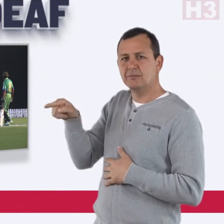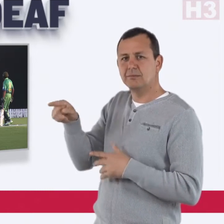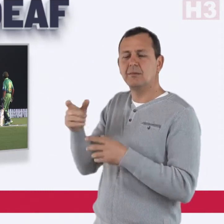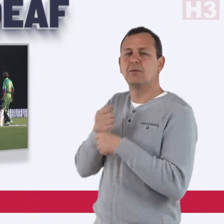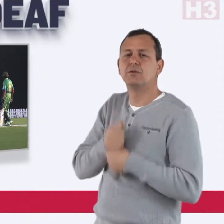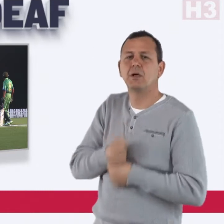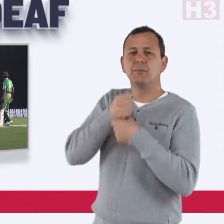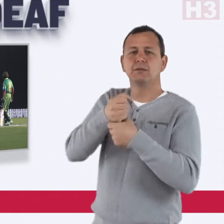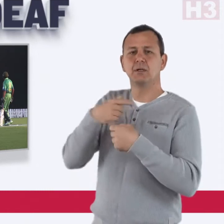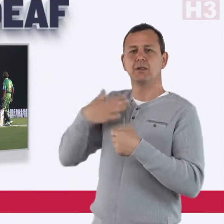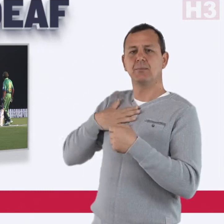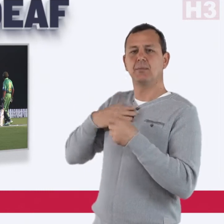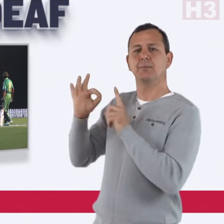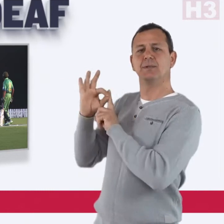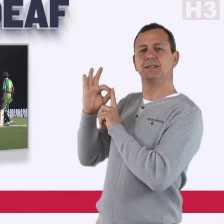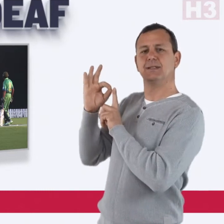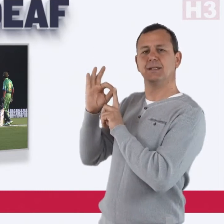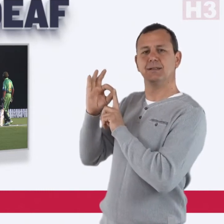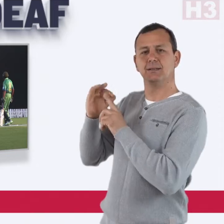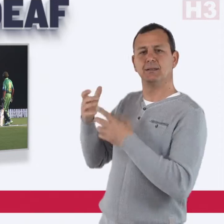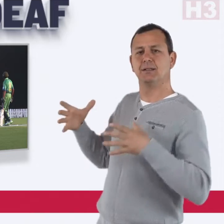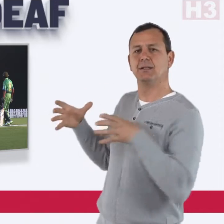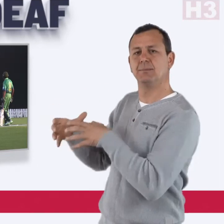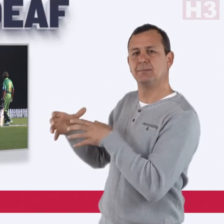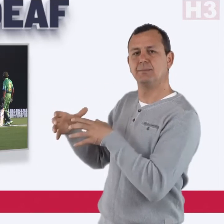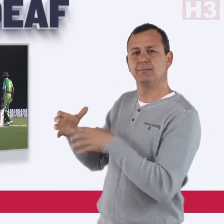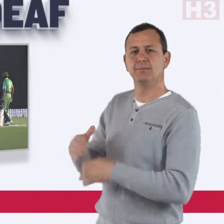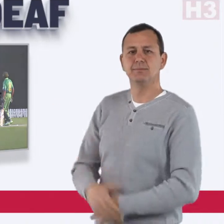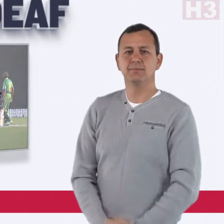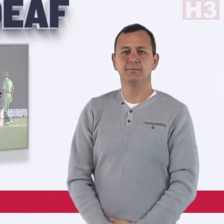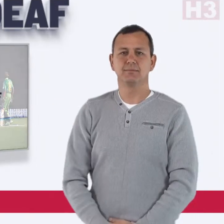efforts for representing Pakistan well.